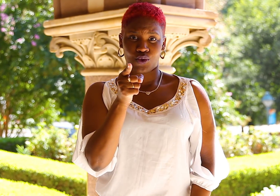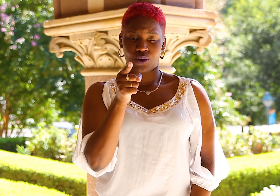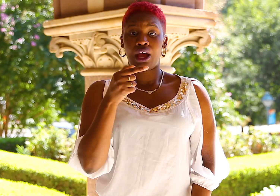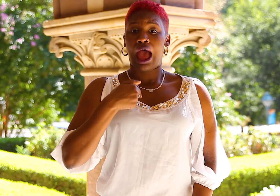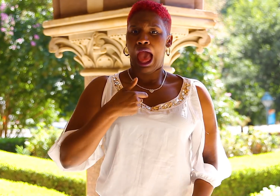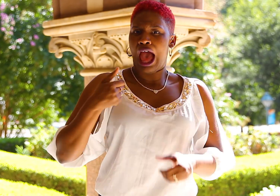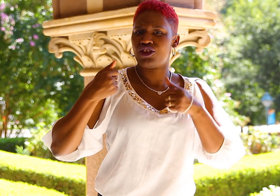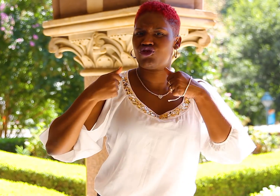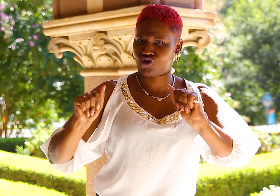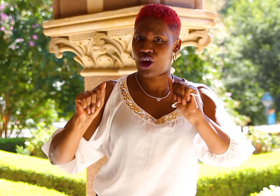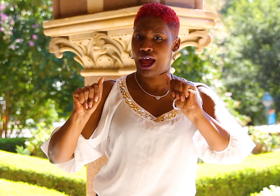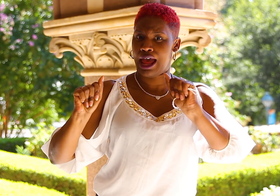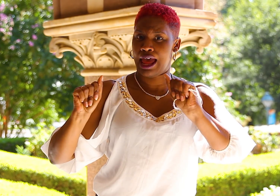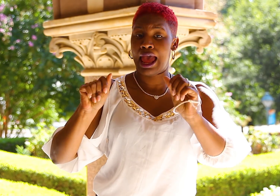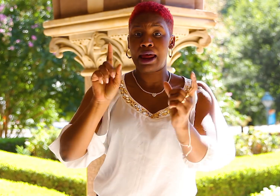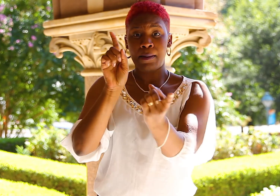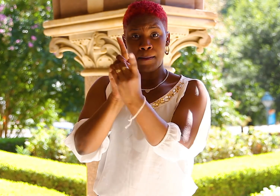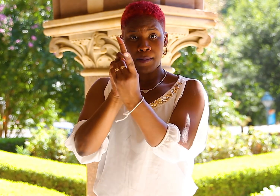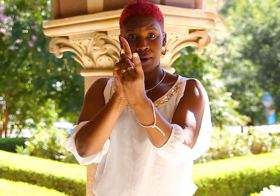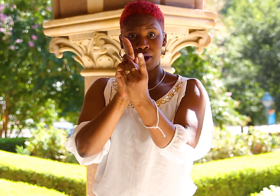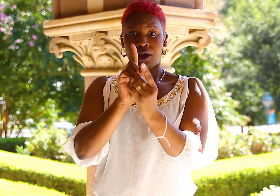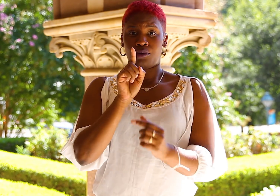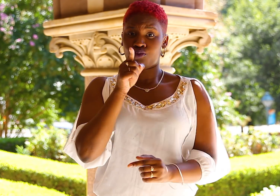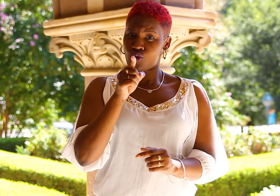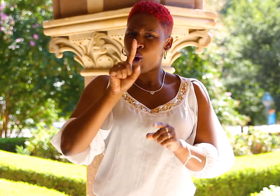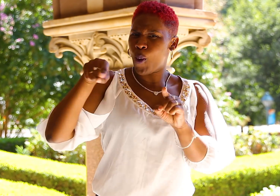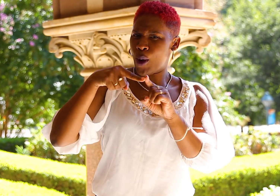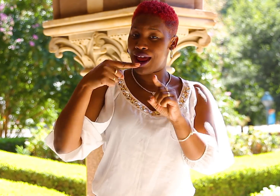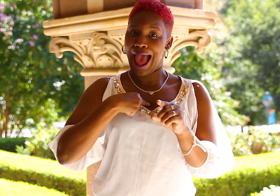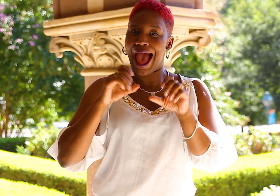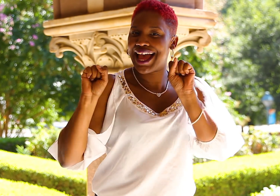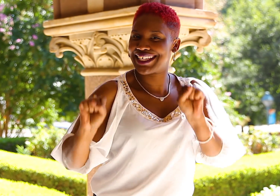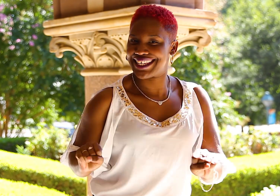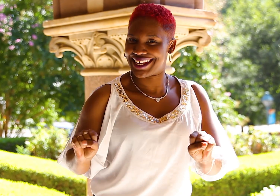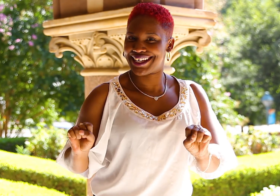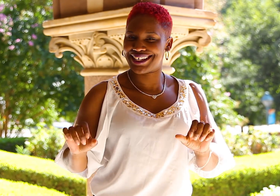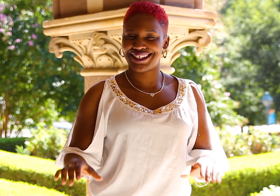I try to meet up with you when I can.